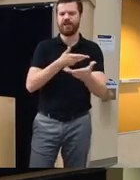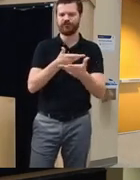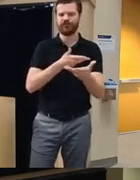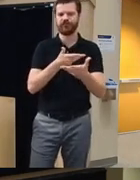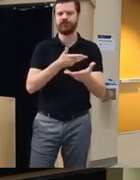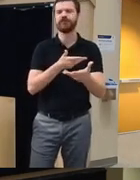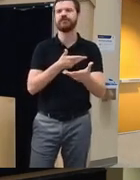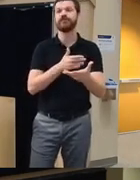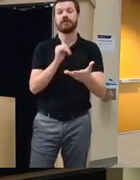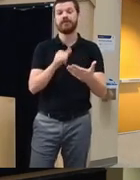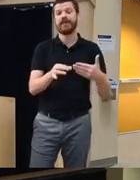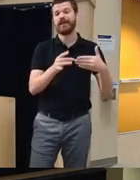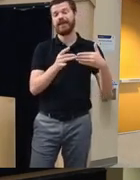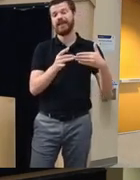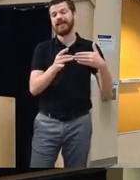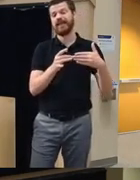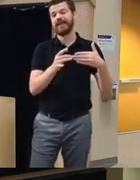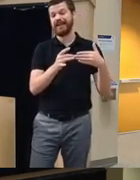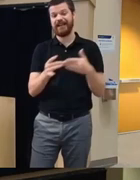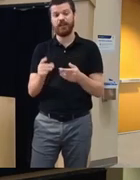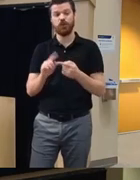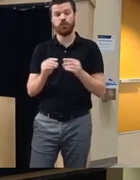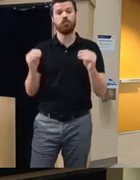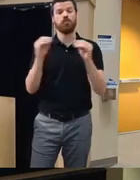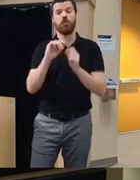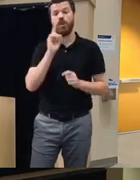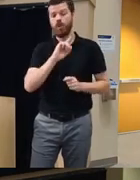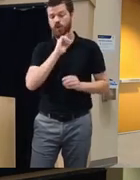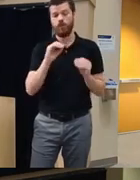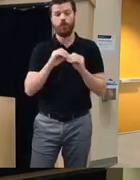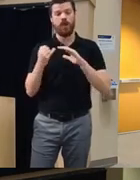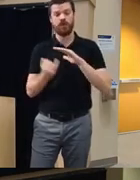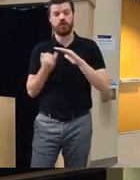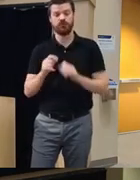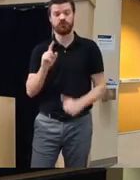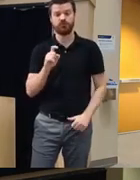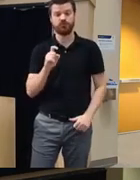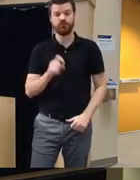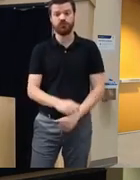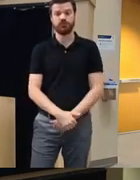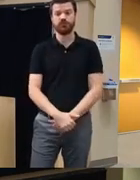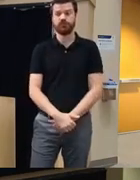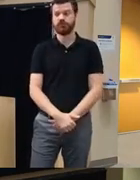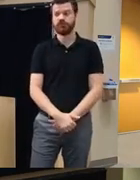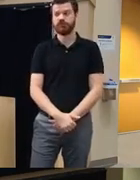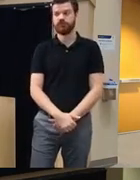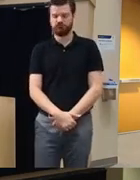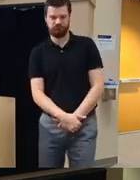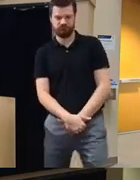also lead to like loneliness and isolation right yeah you definitely don't want to Ena isolation